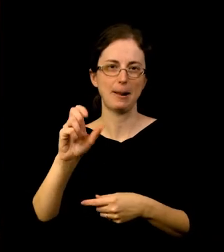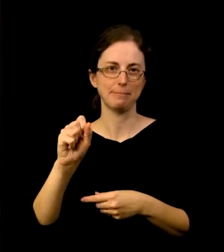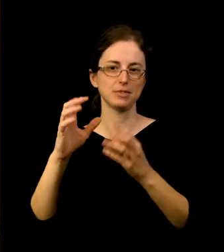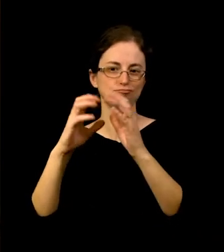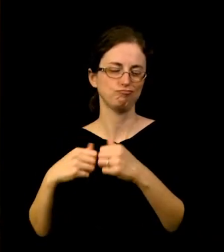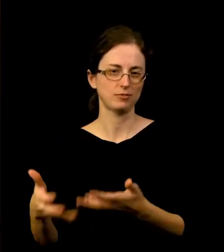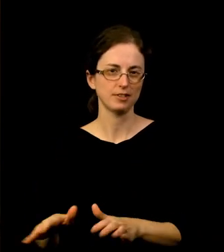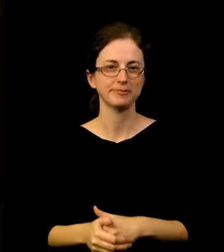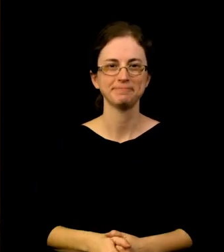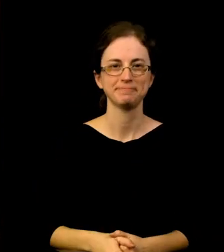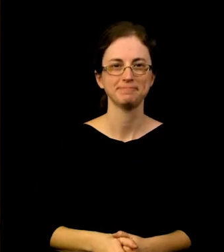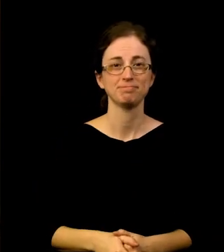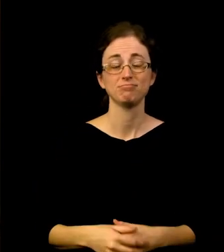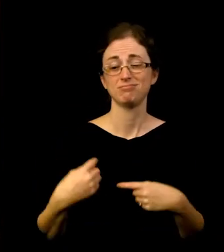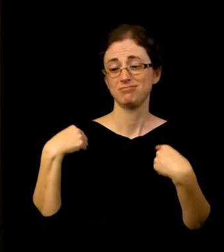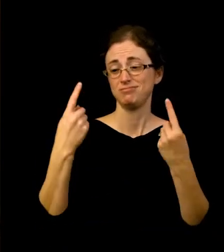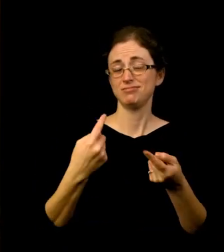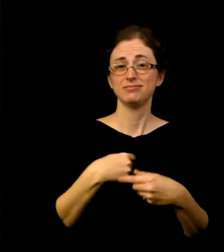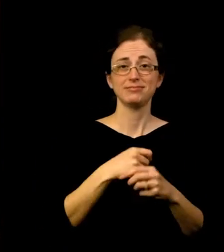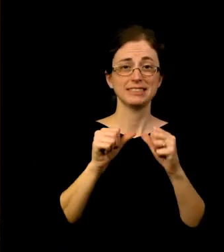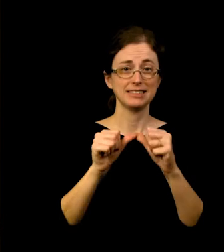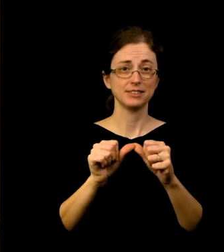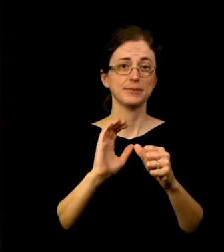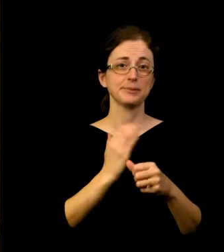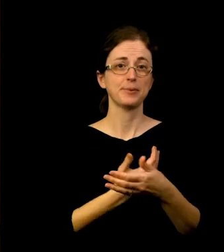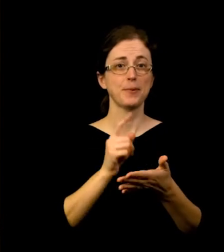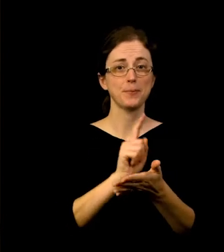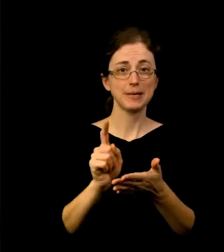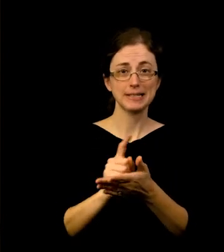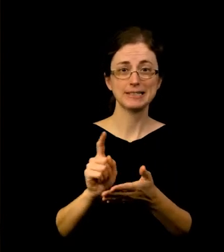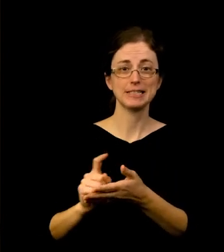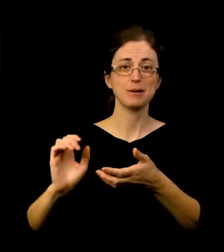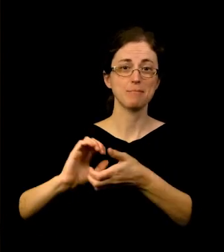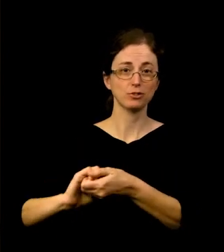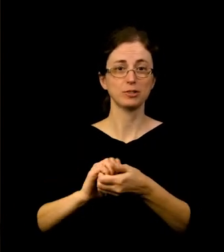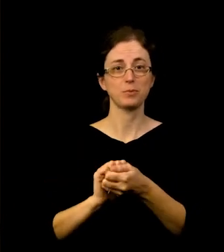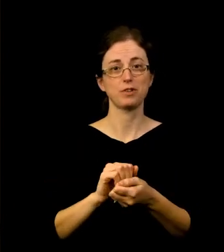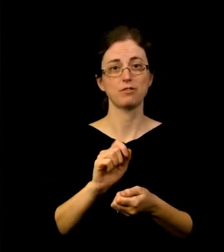We've also continued our weekly partnership with Write Around Portland,